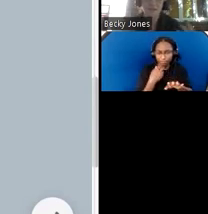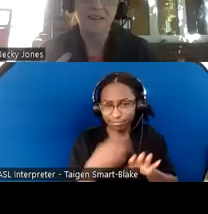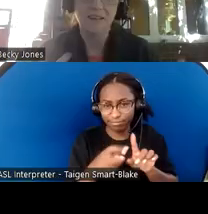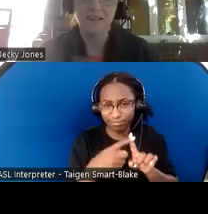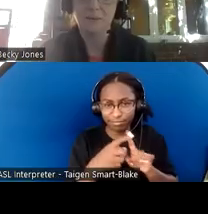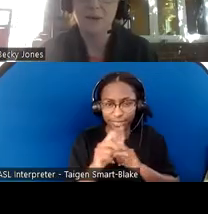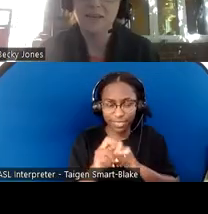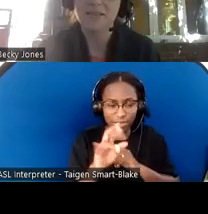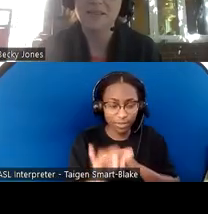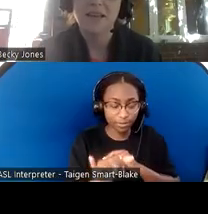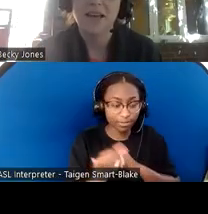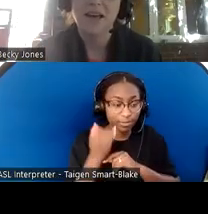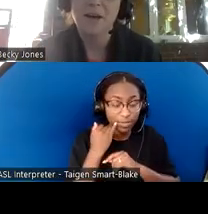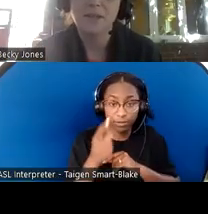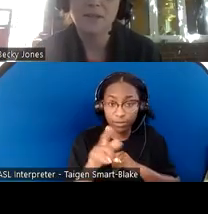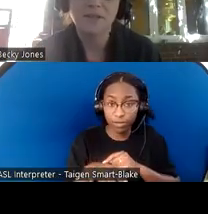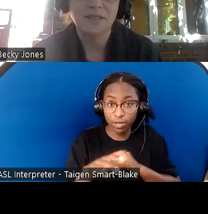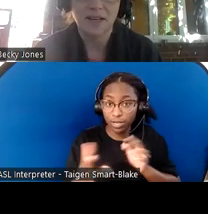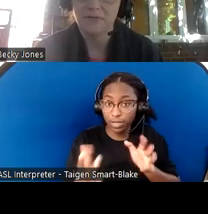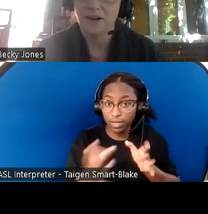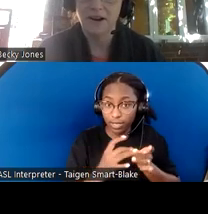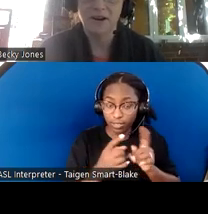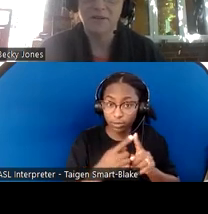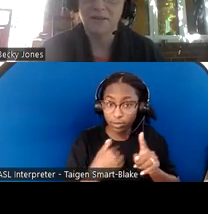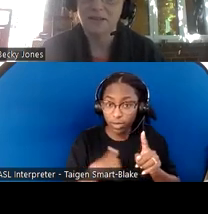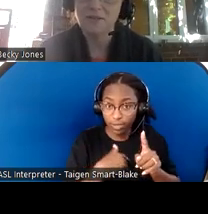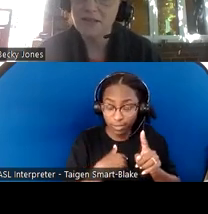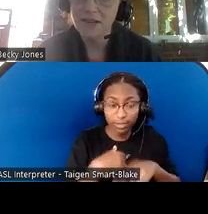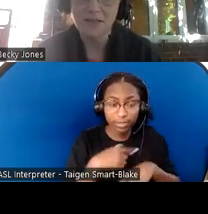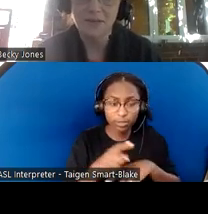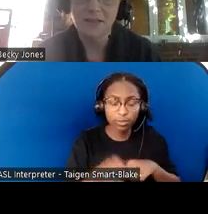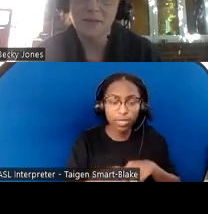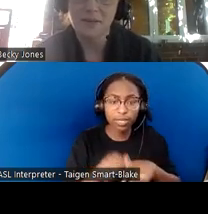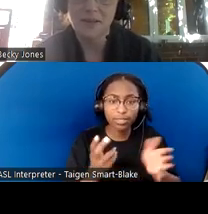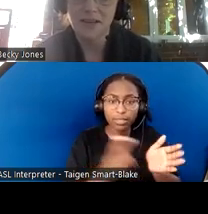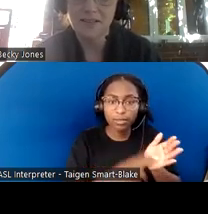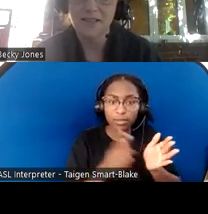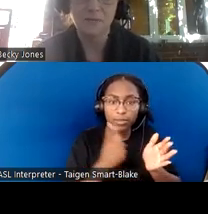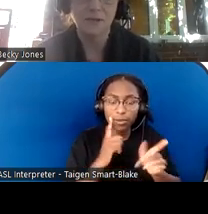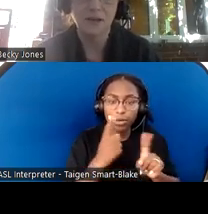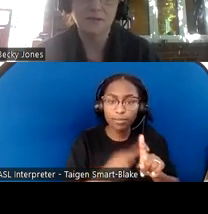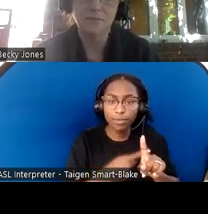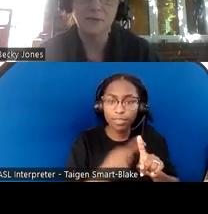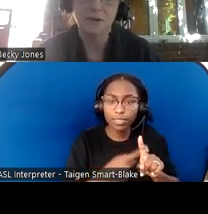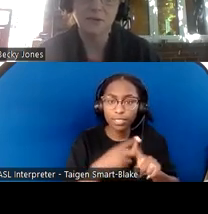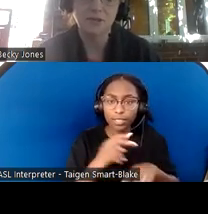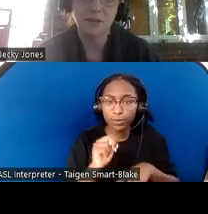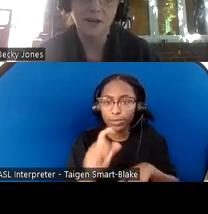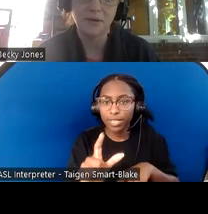connected in a couple ways, you can sign up for our monthly newsletter so we can keep you connected. That will also be where we'll share a lot about